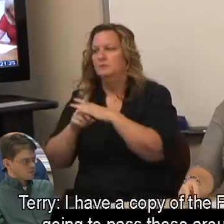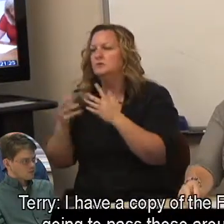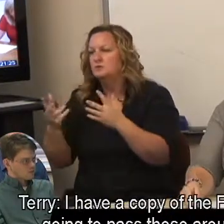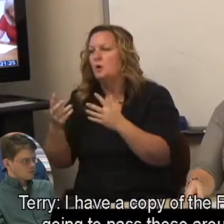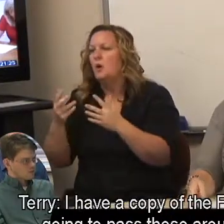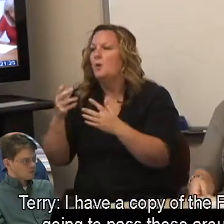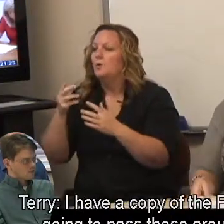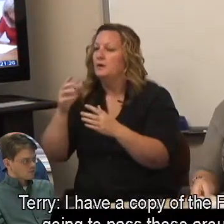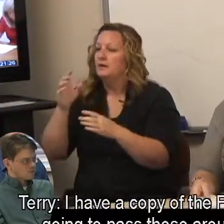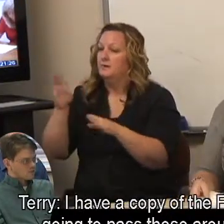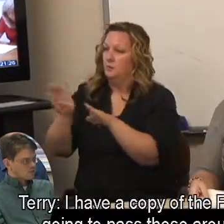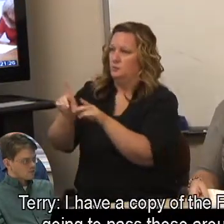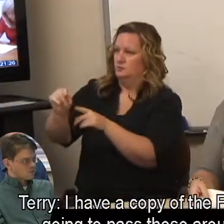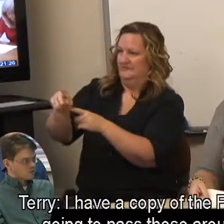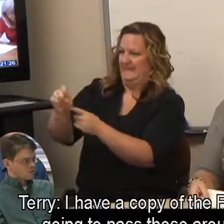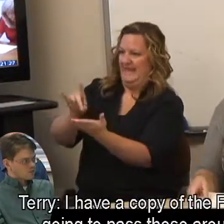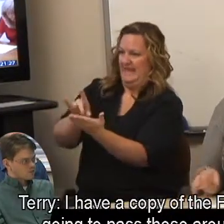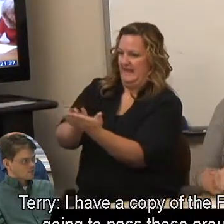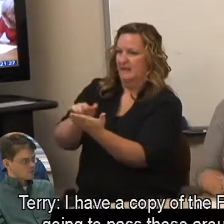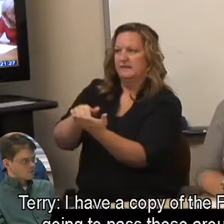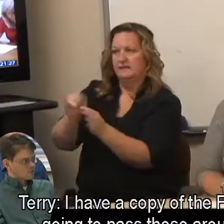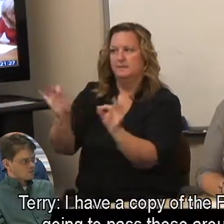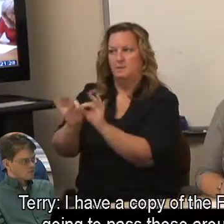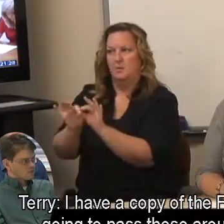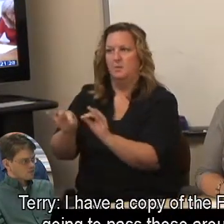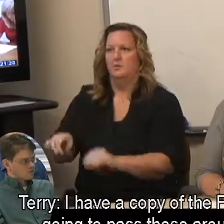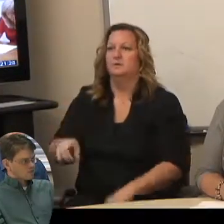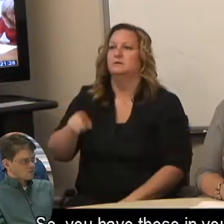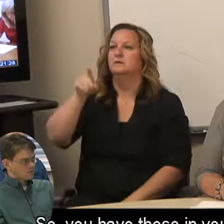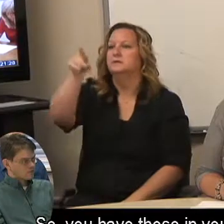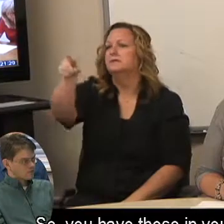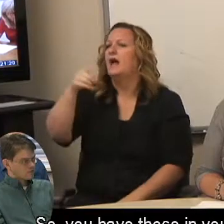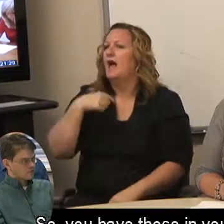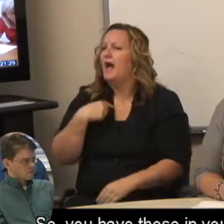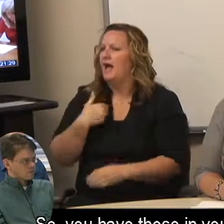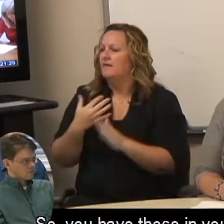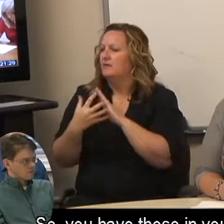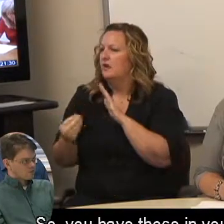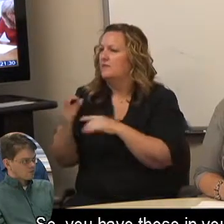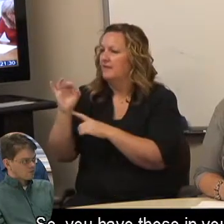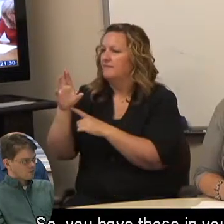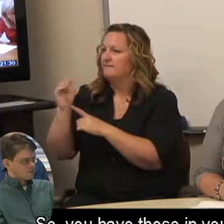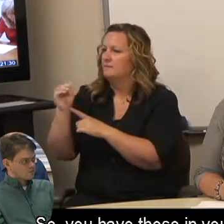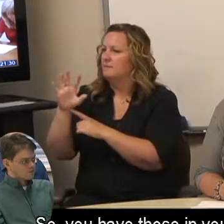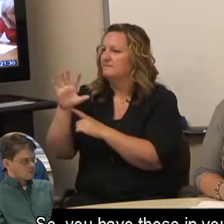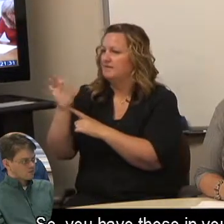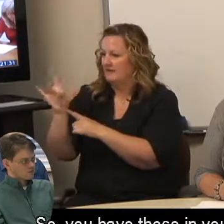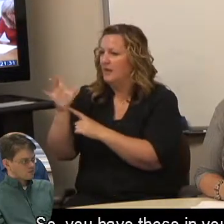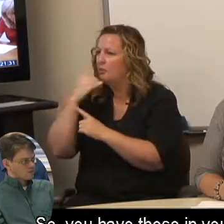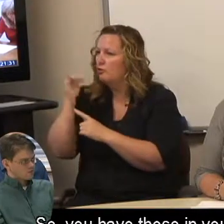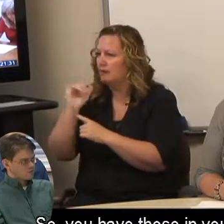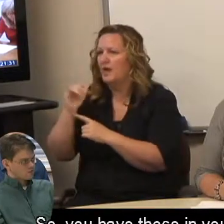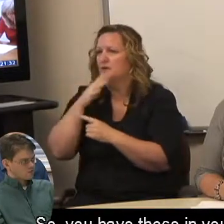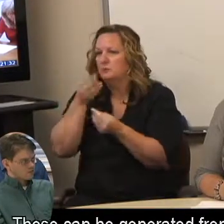Terry: I have a copy of the Form 58. I'm going to pass these around, too. So, you have those in your packet.